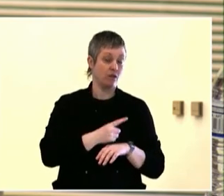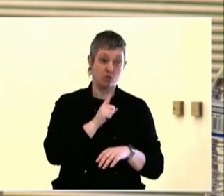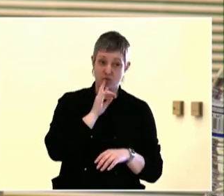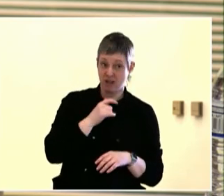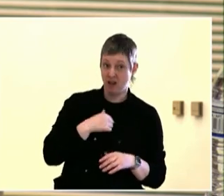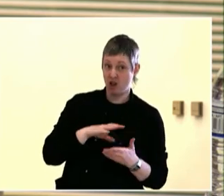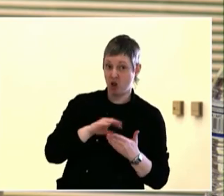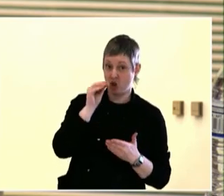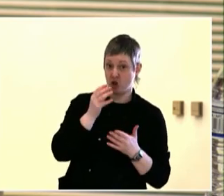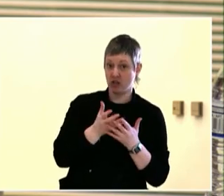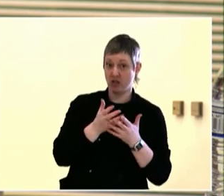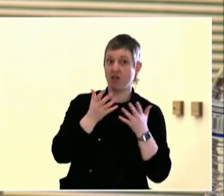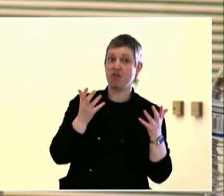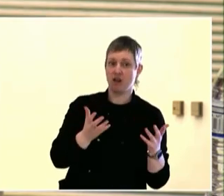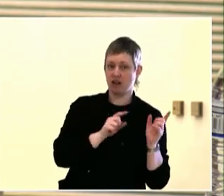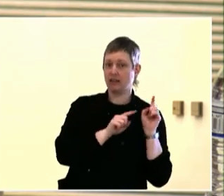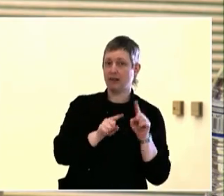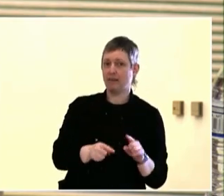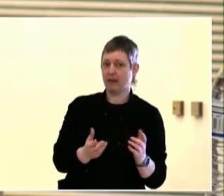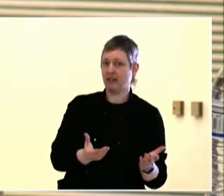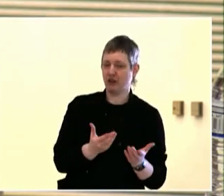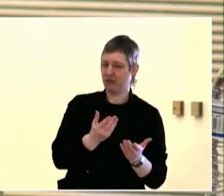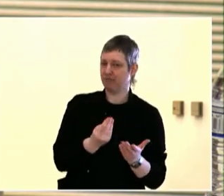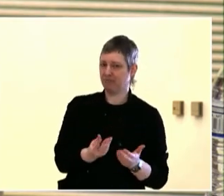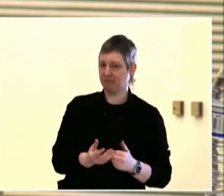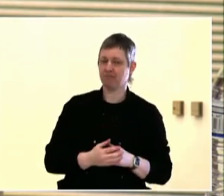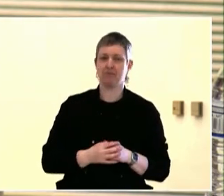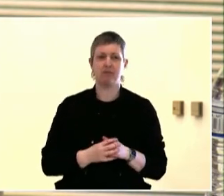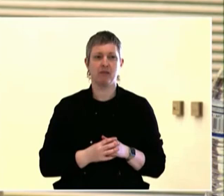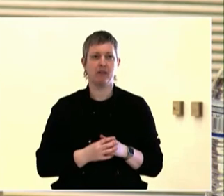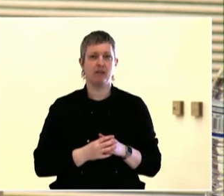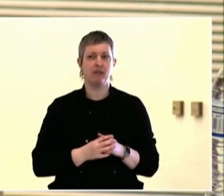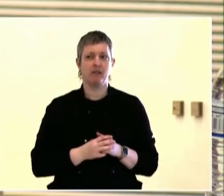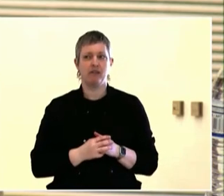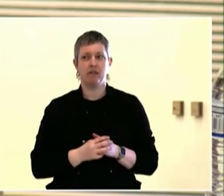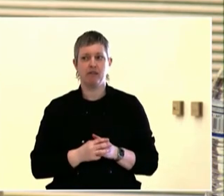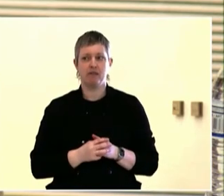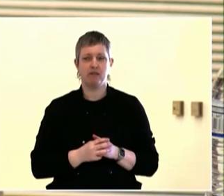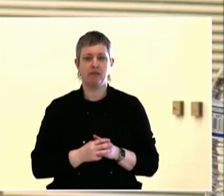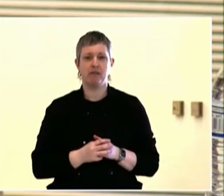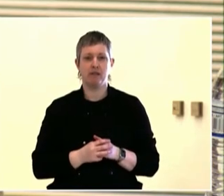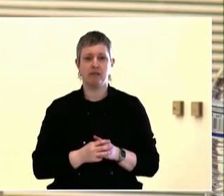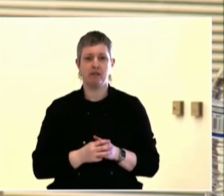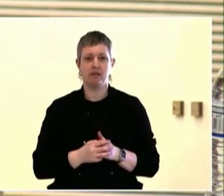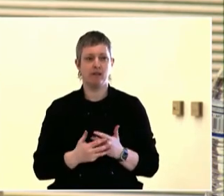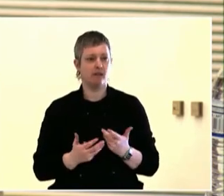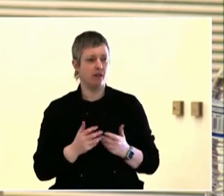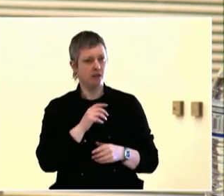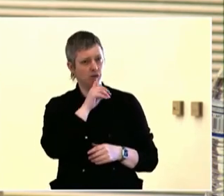can talk to your neighbors, and during lunch and during reflection time to hear people's